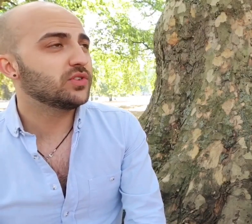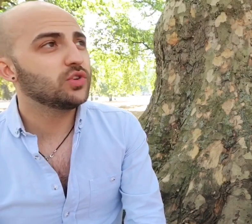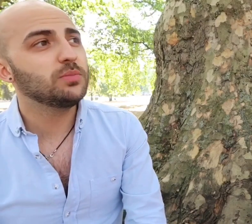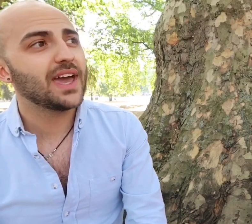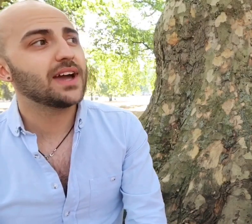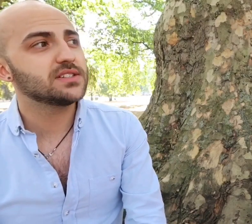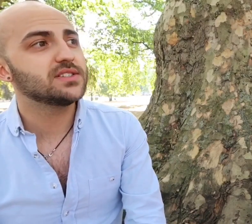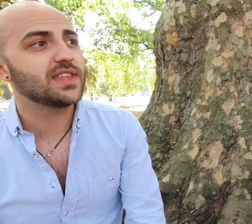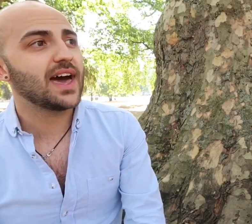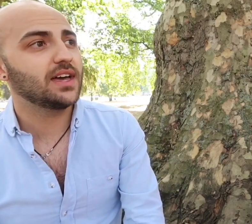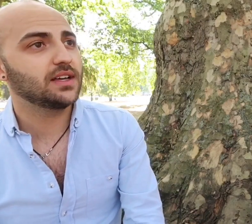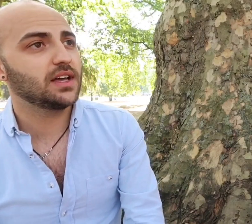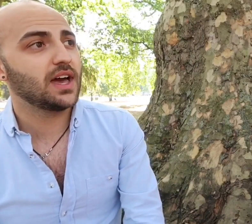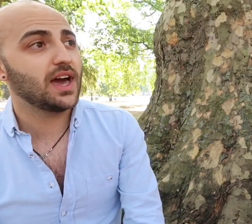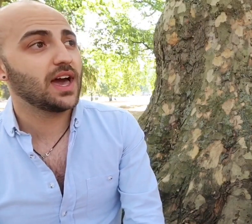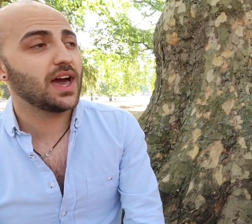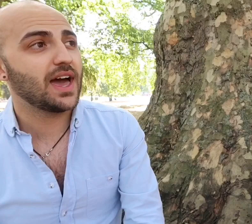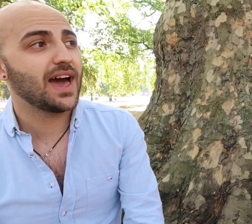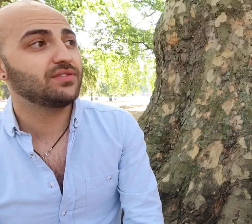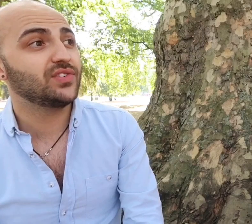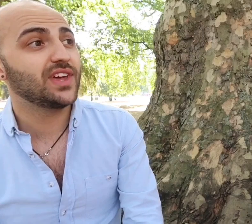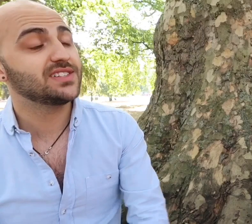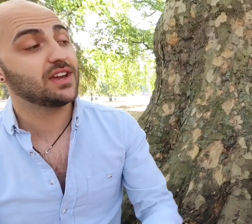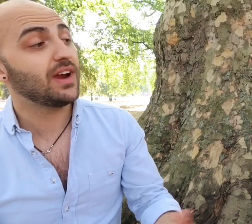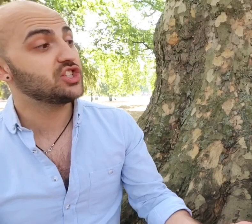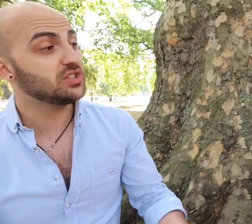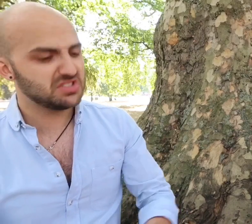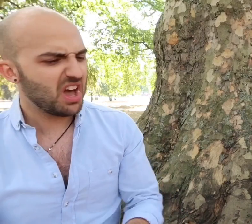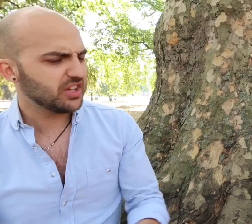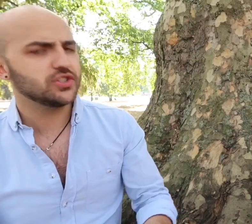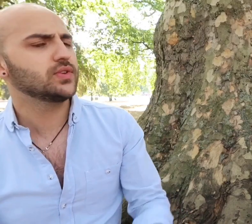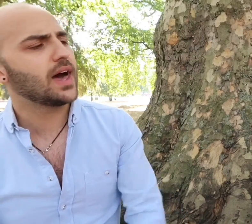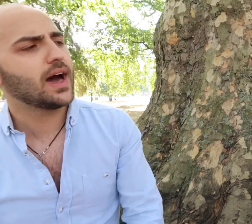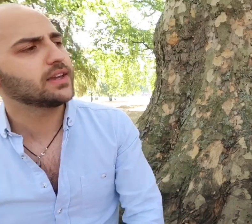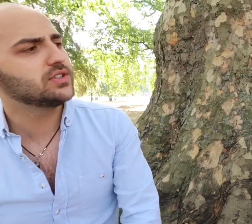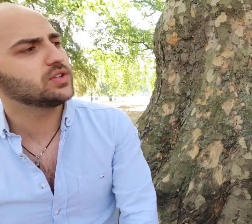there's been too many actors that have said to their agents I can do that I could do